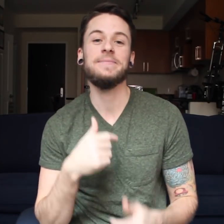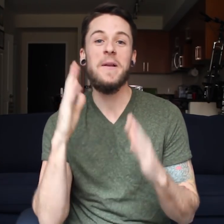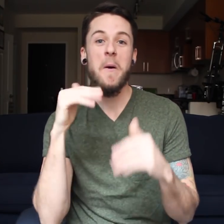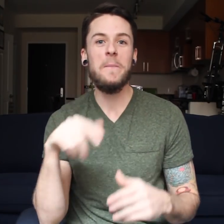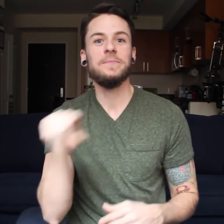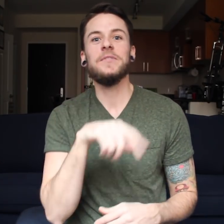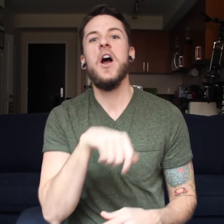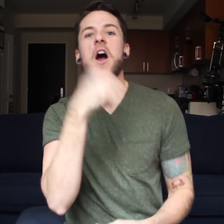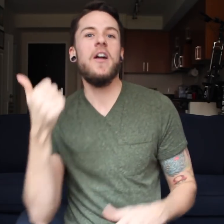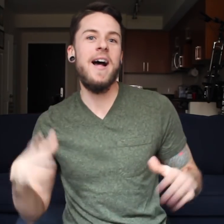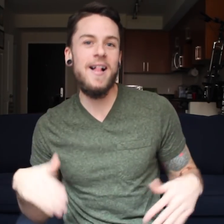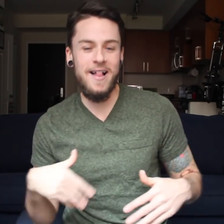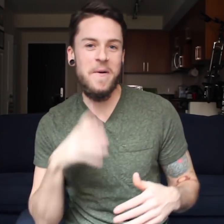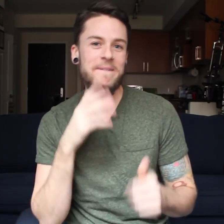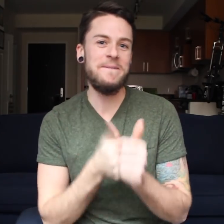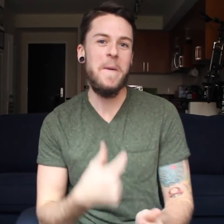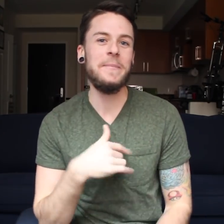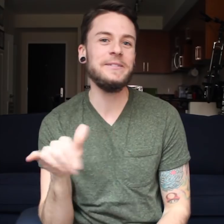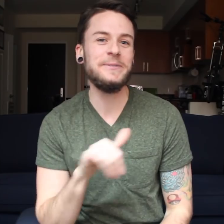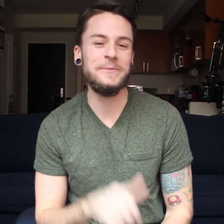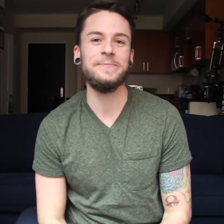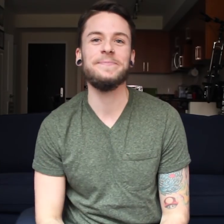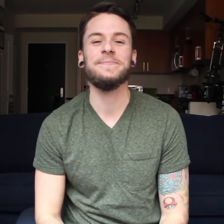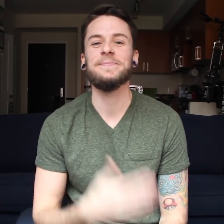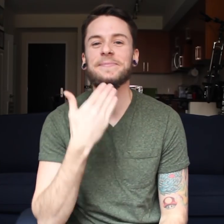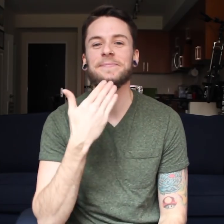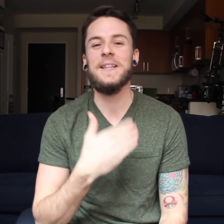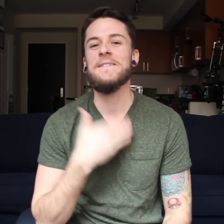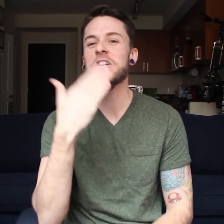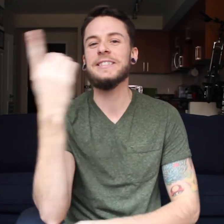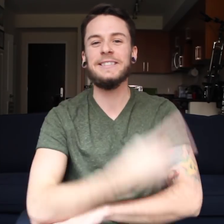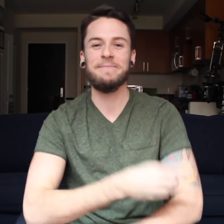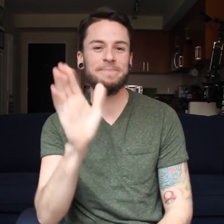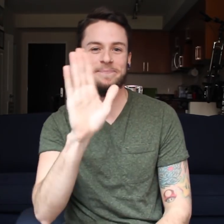and I hope those who haven’t, will follow me, too! Thank you and have a great day! Bye!